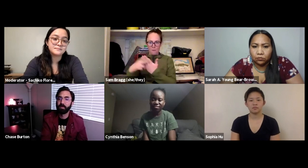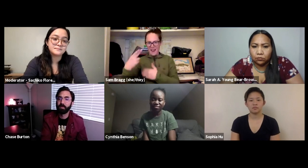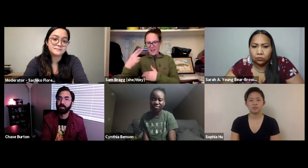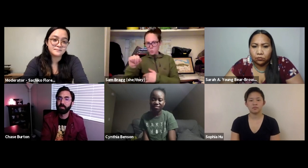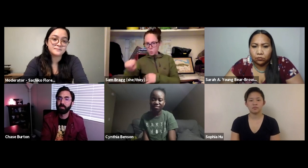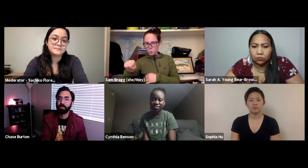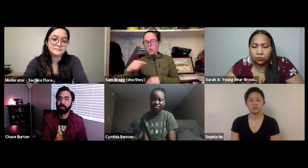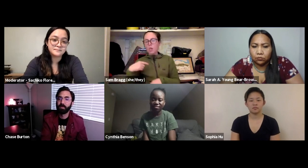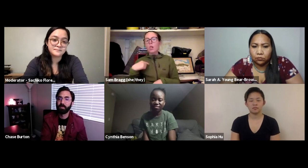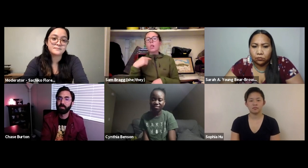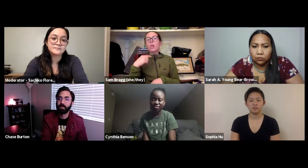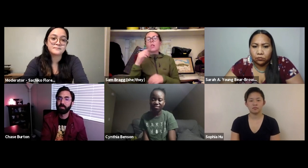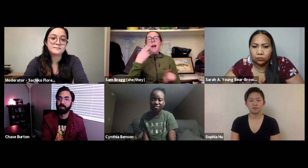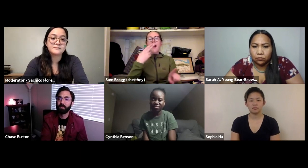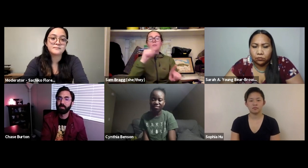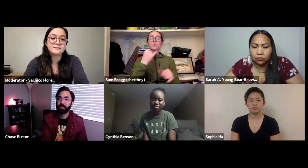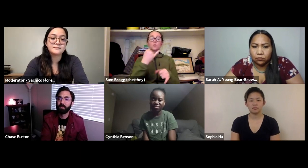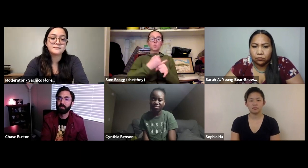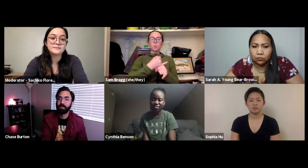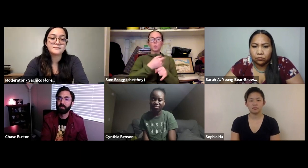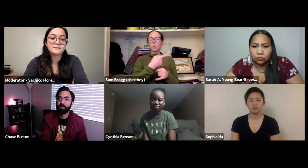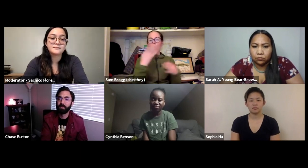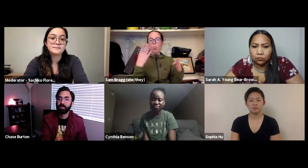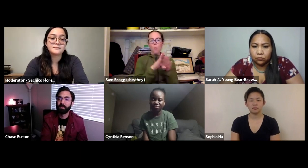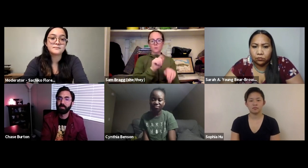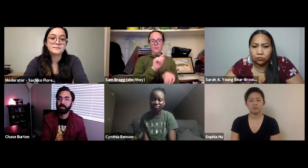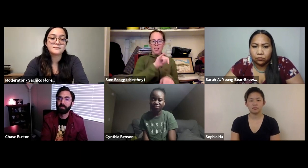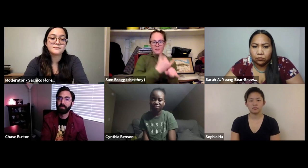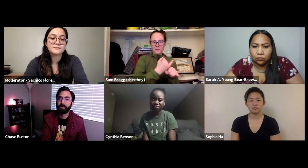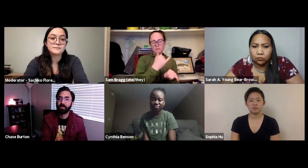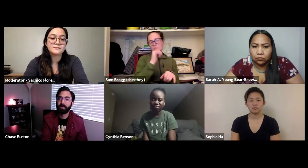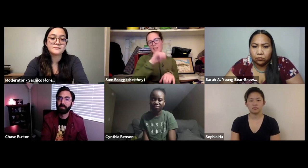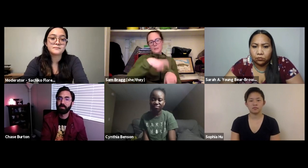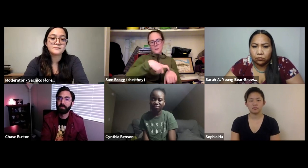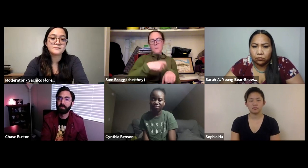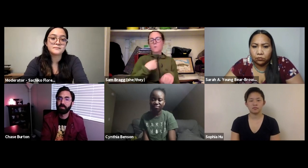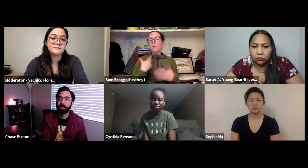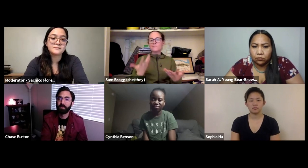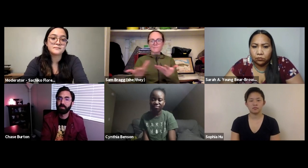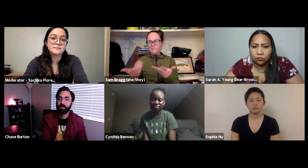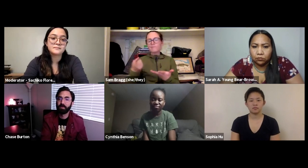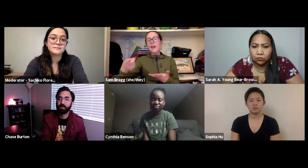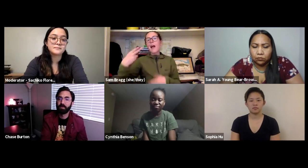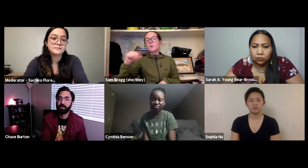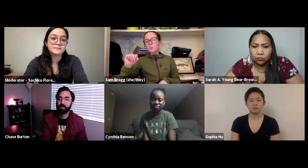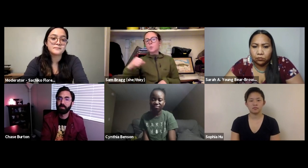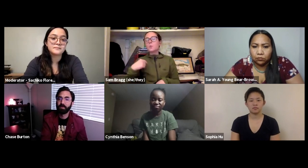of language access I was in a mainstream school at that time. The school that I was going